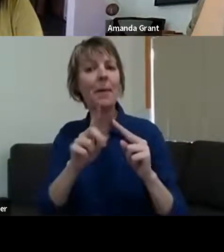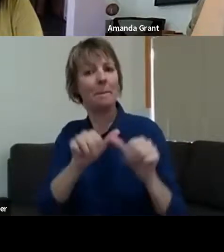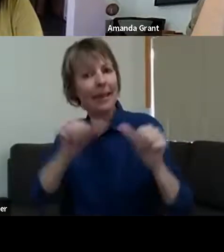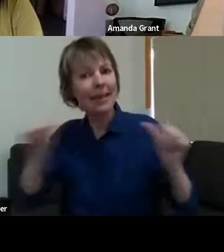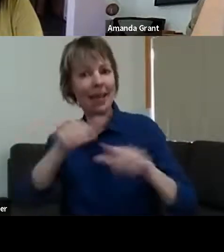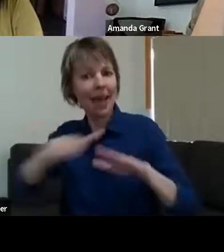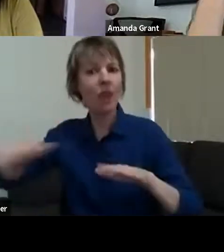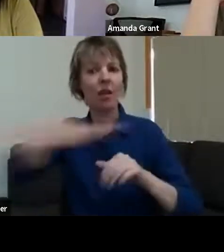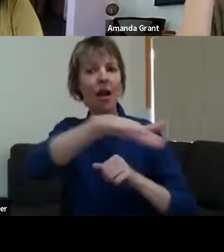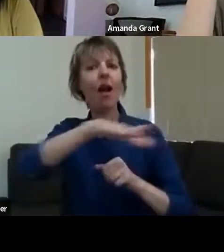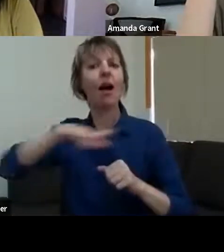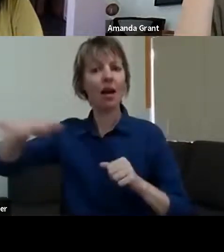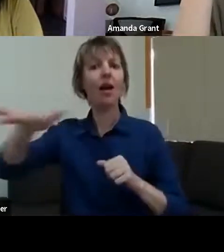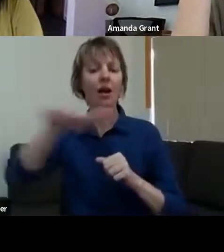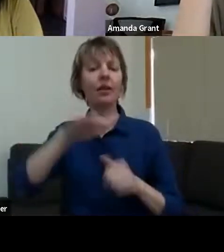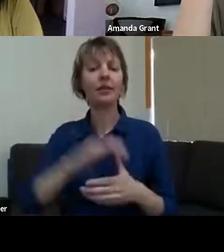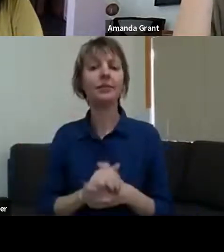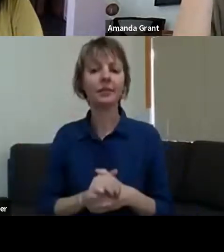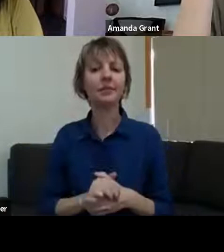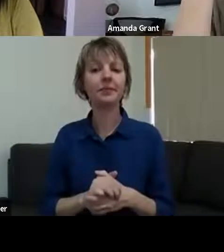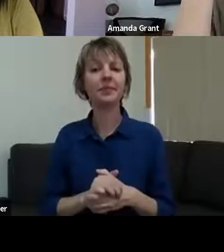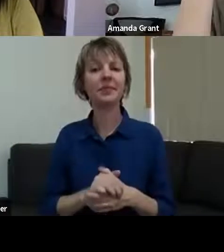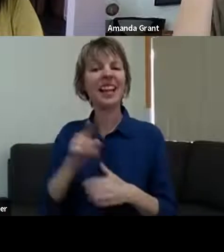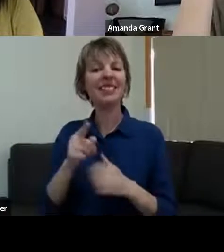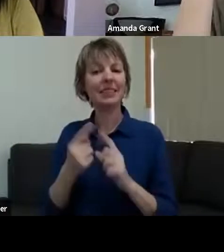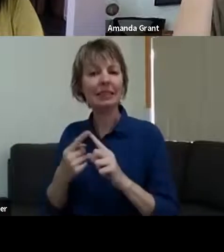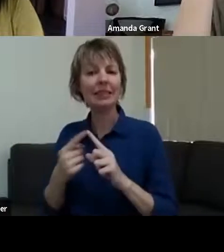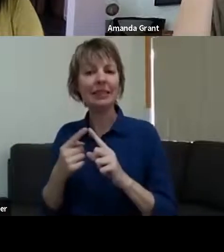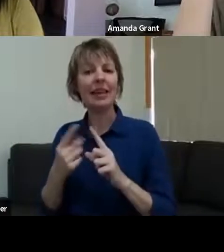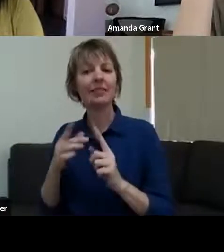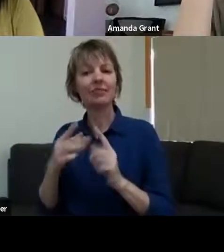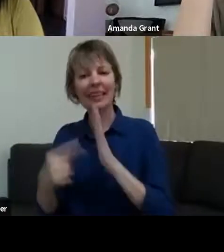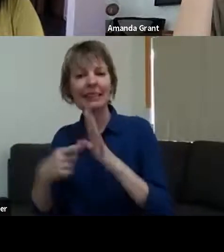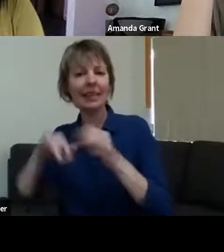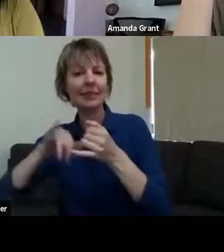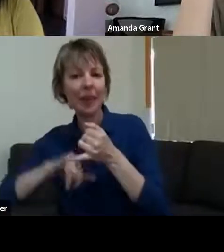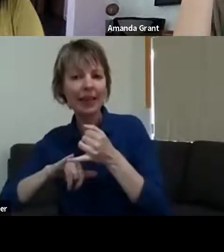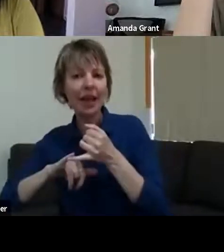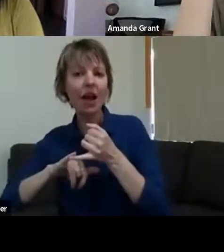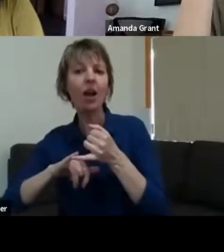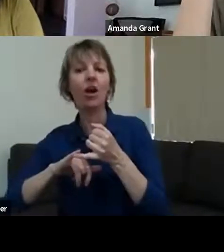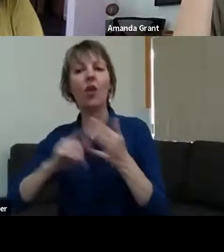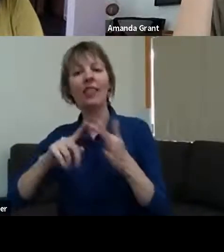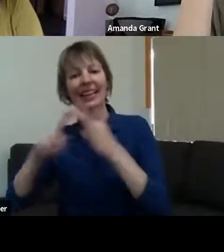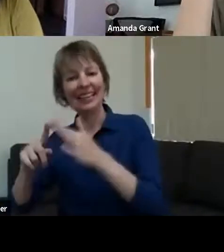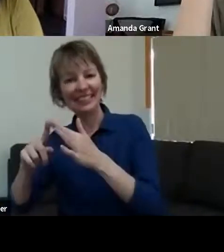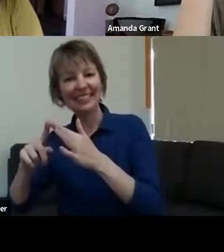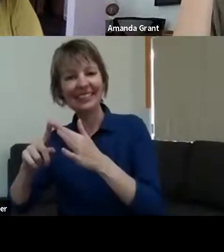that enables people to sail from Hobart around the east coast of Tasmania so they don't have go right down around the southern-most tip,